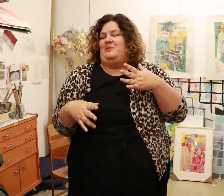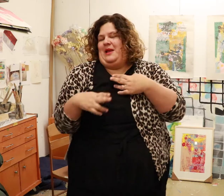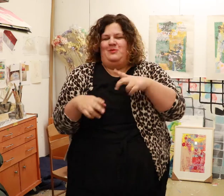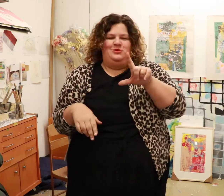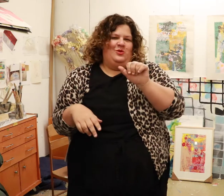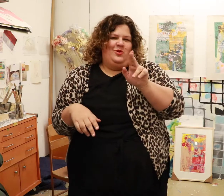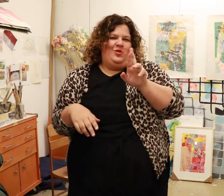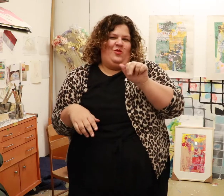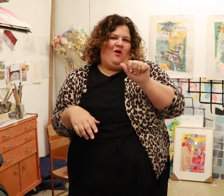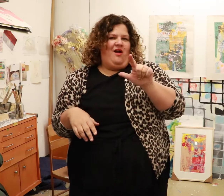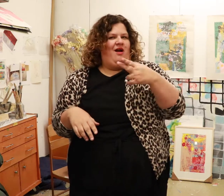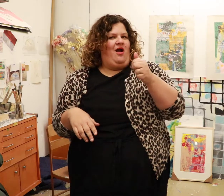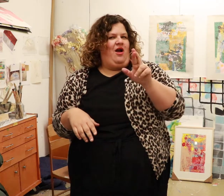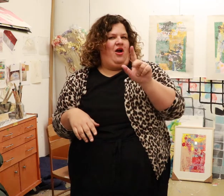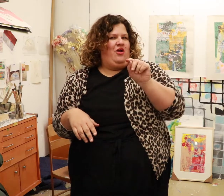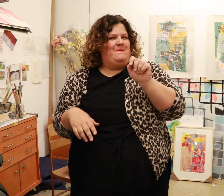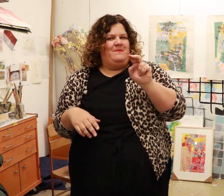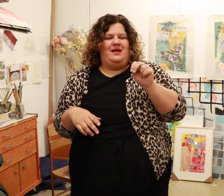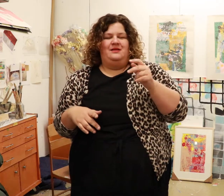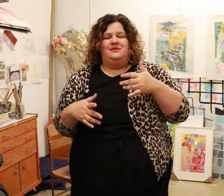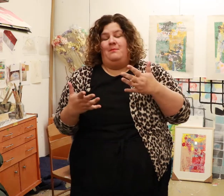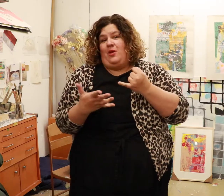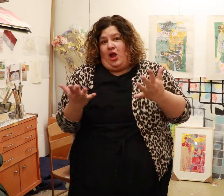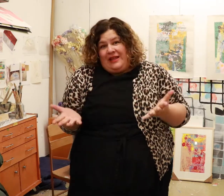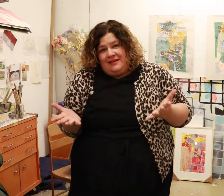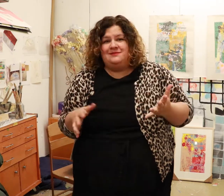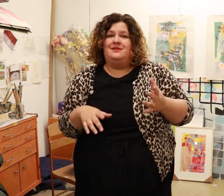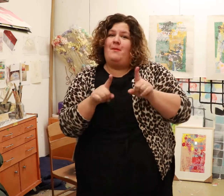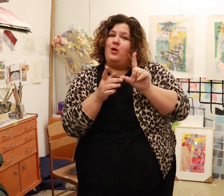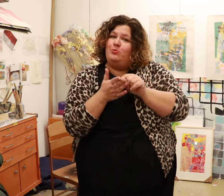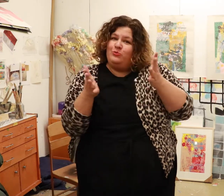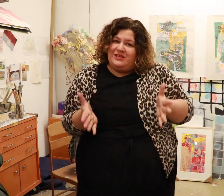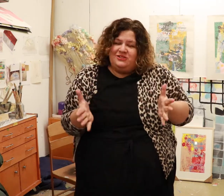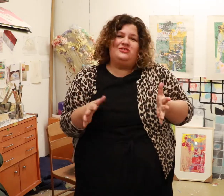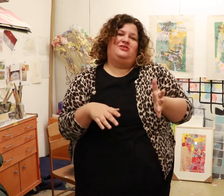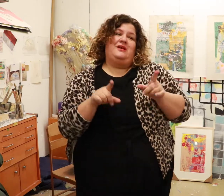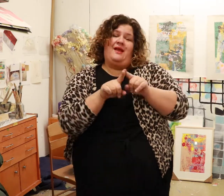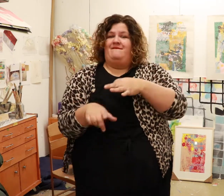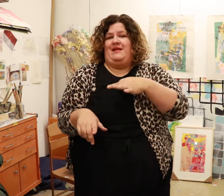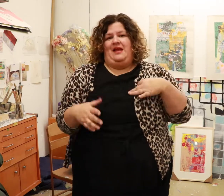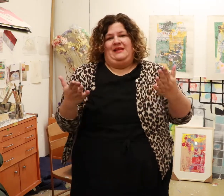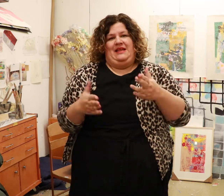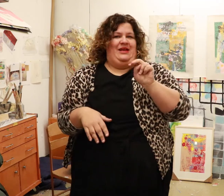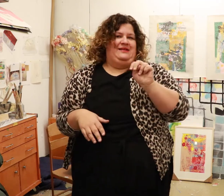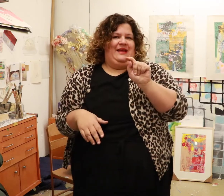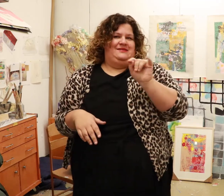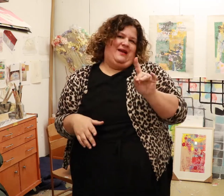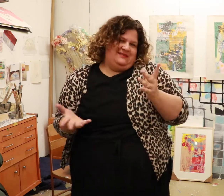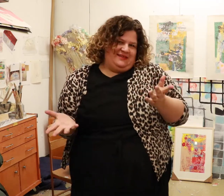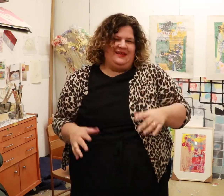My name is Laural Hartman. I’m an artist, printer, and a faculty member at the National Technical Institute for the Deaf (NTID).